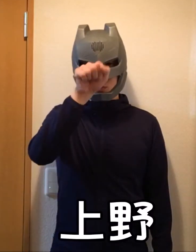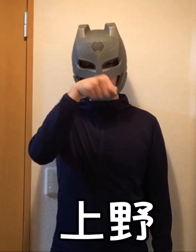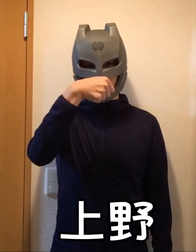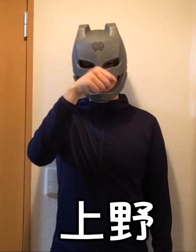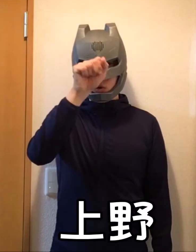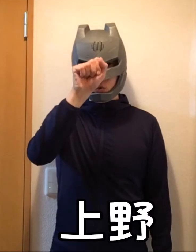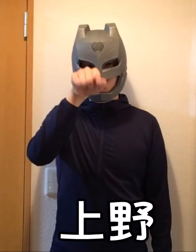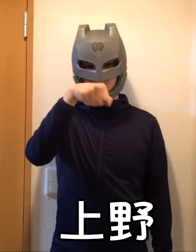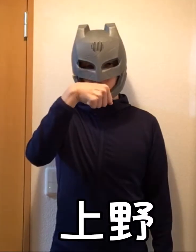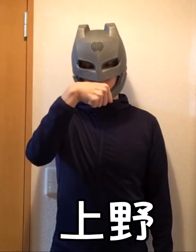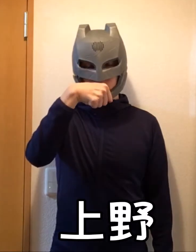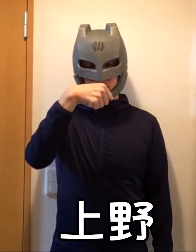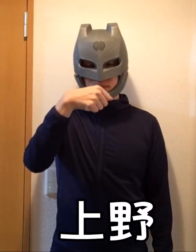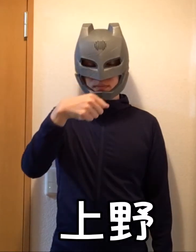Ueno (place name)